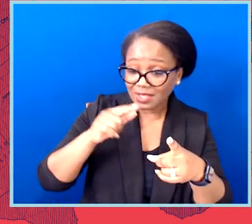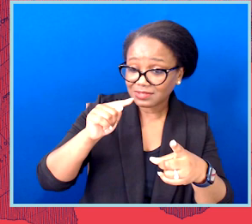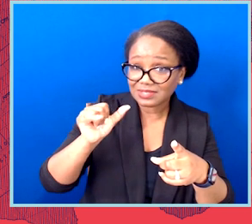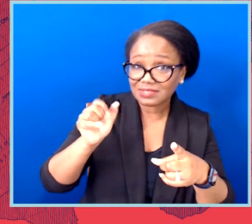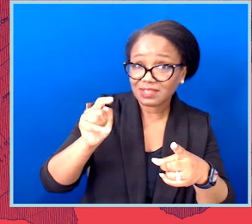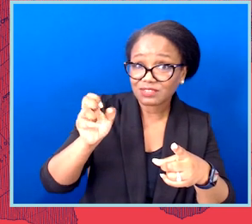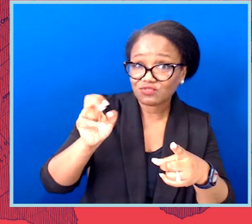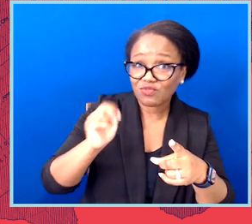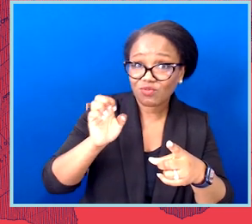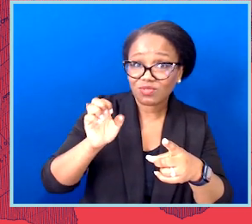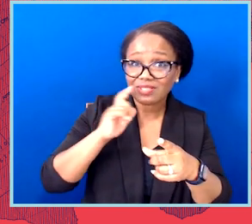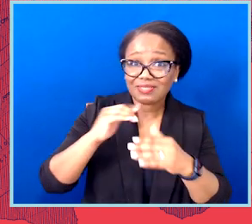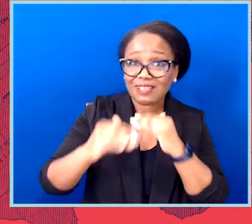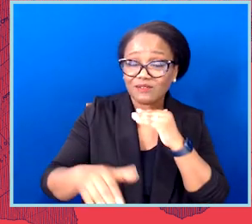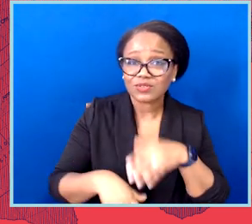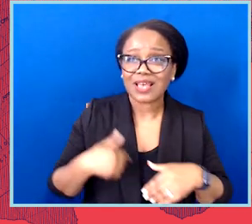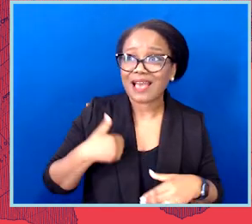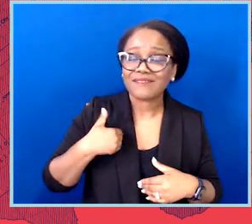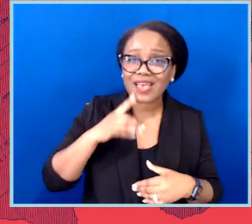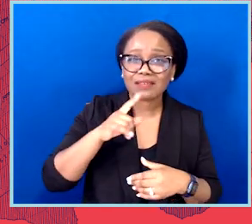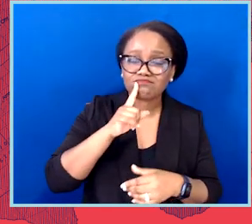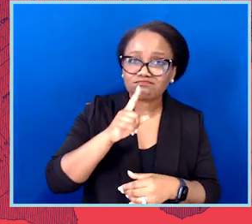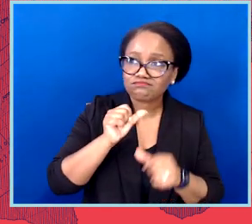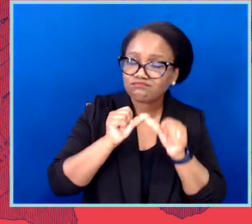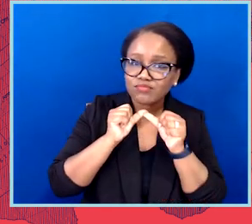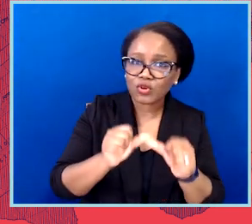I have had permanent injuries because I am trans and was on the girls team.